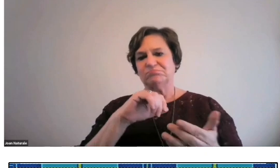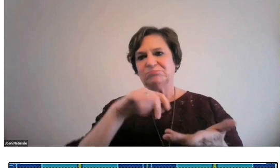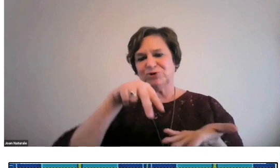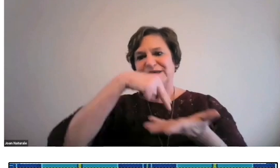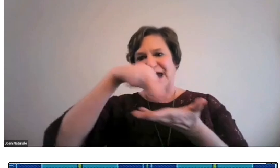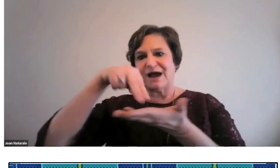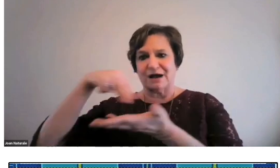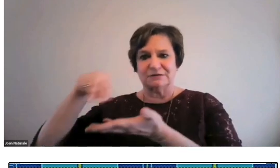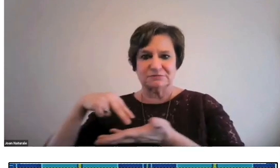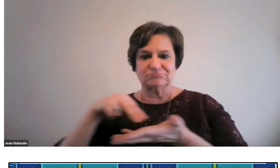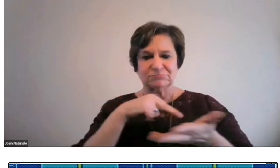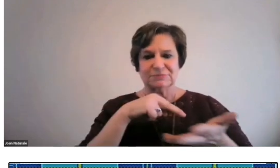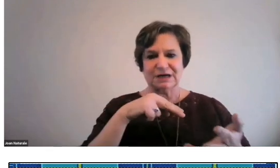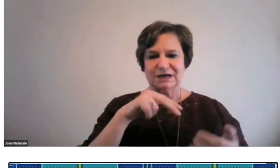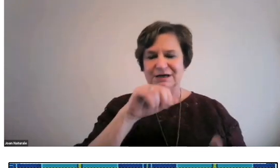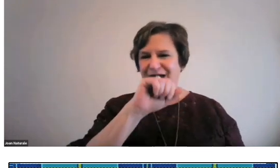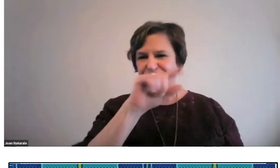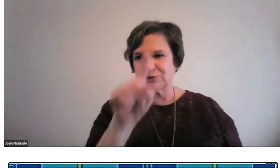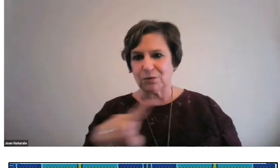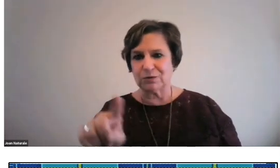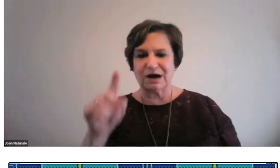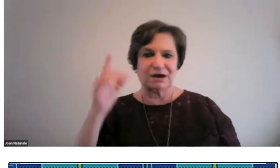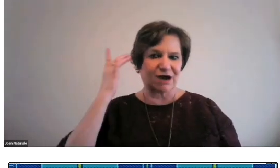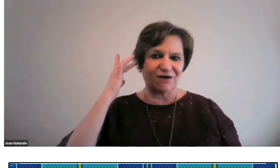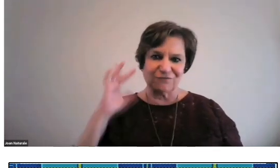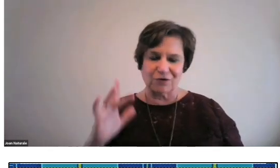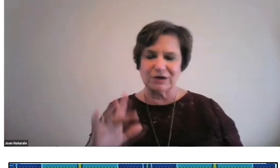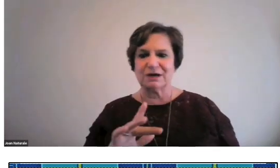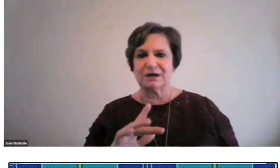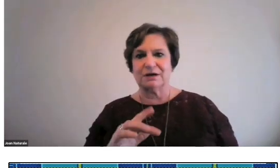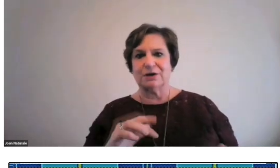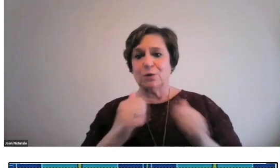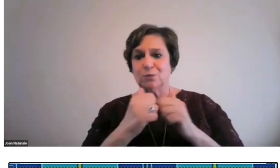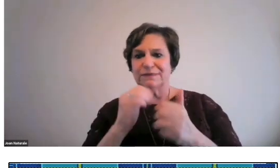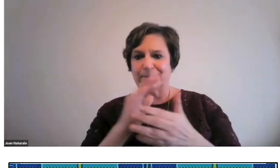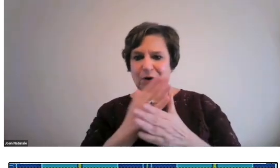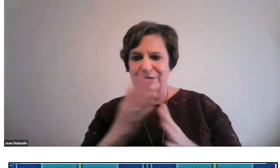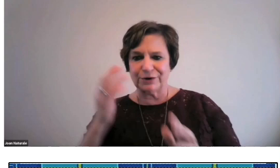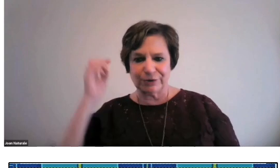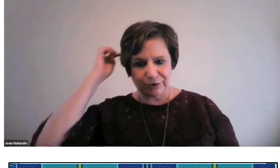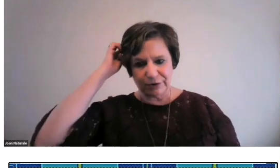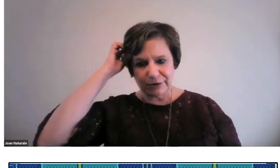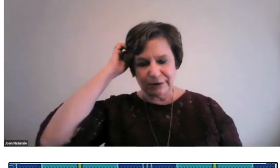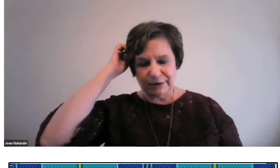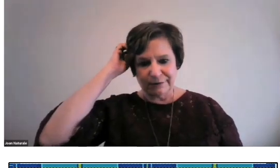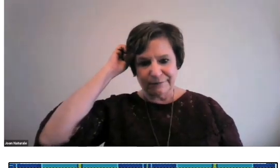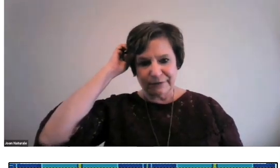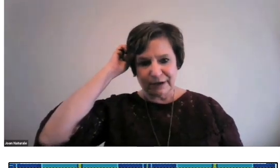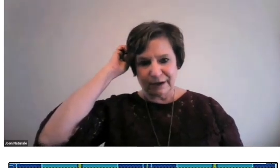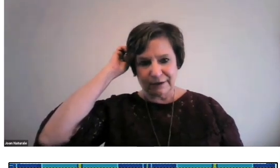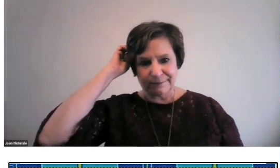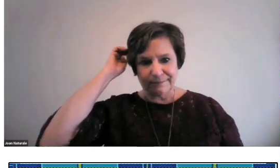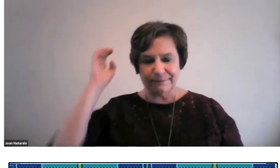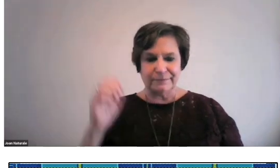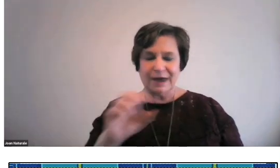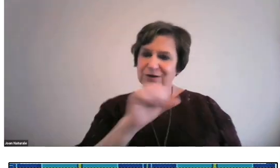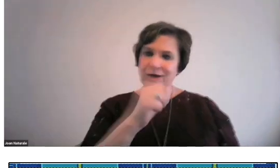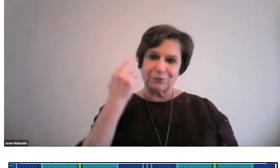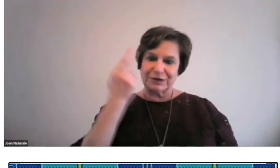She moved to California and danced in Arizona and California with a partner.